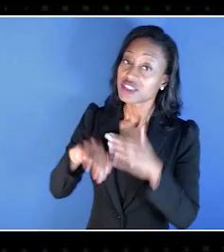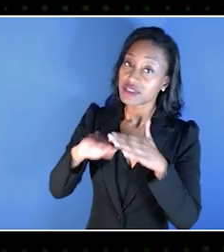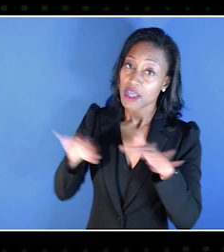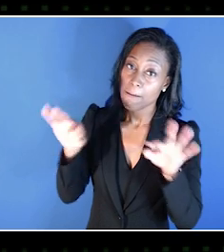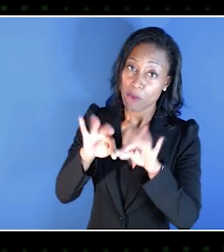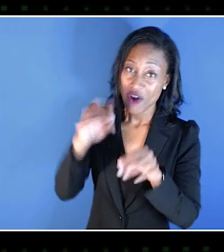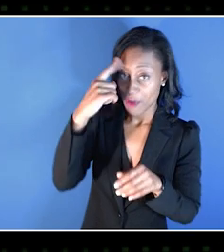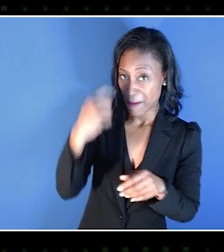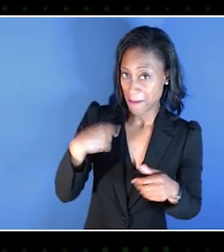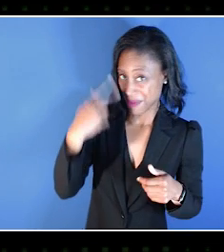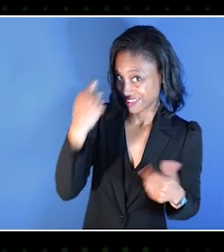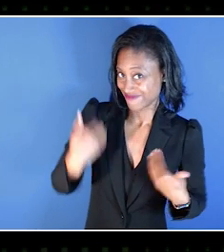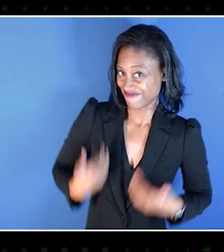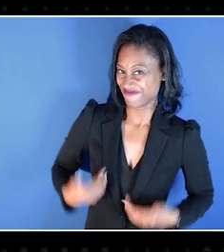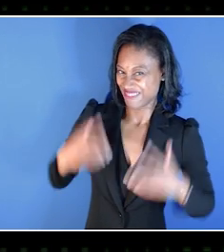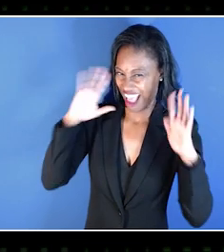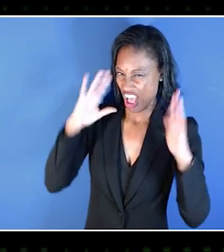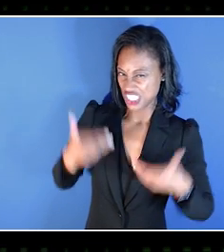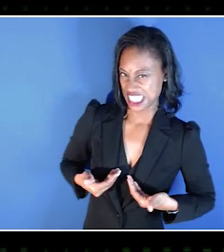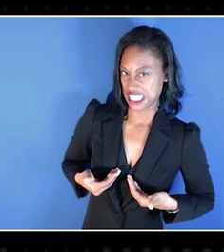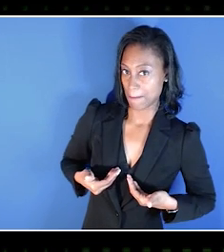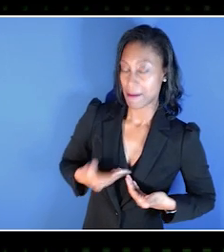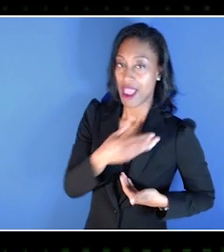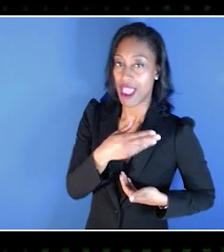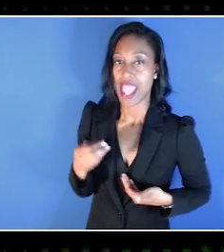as someone who has autism and rheumatoid arthritis.